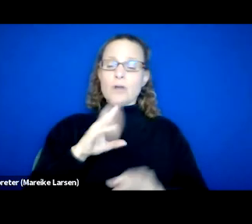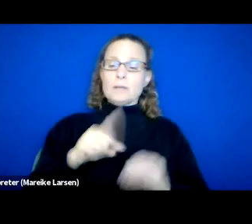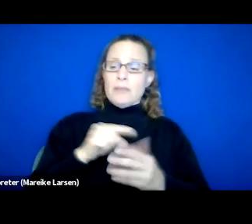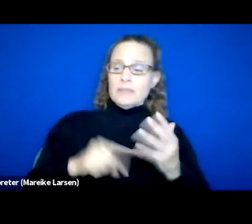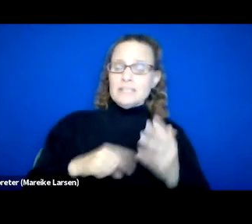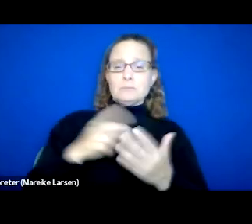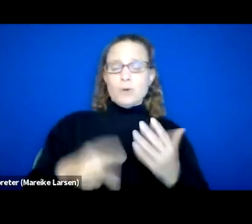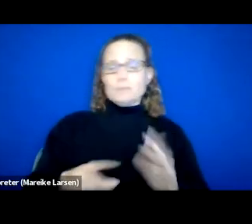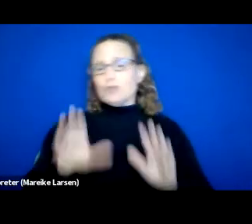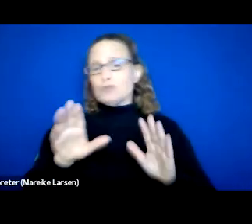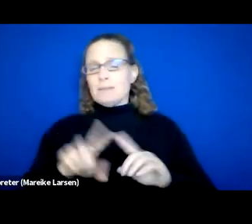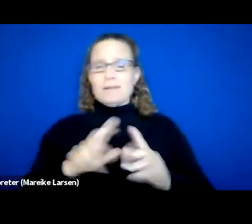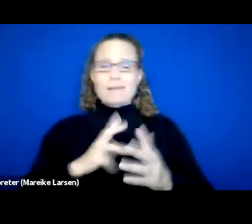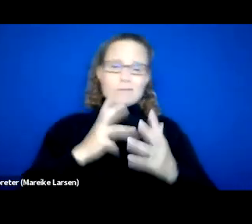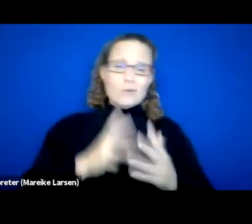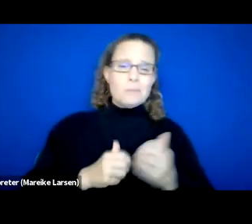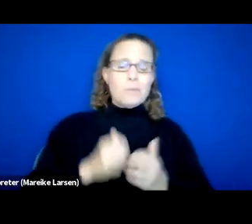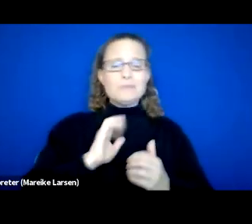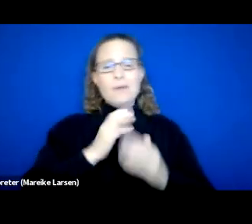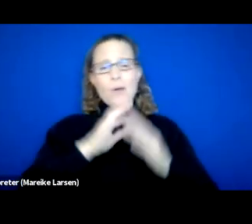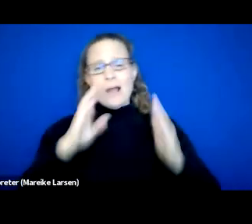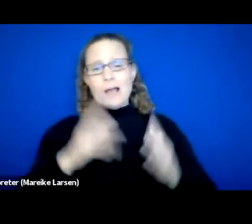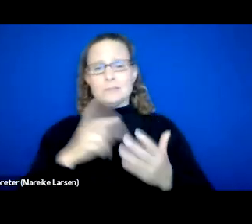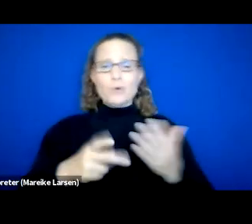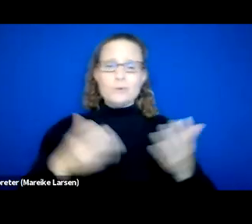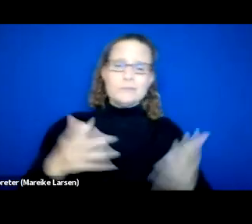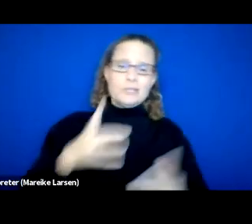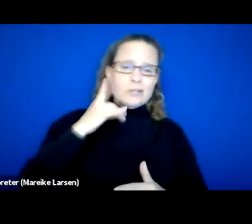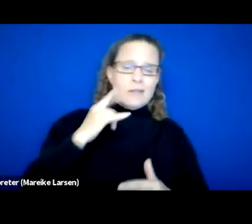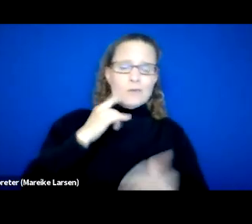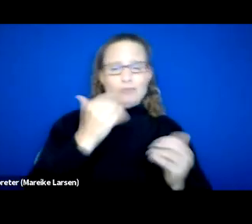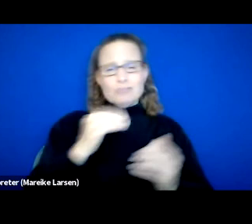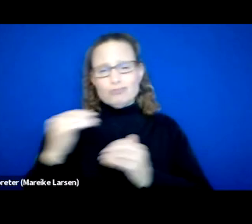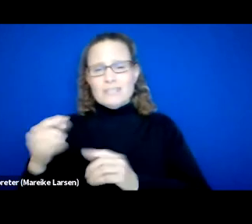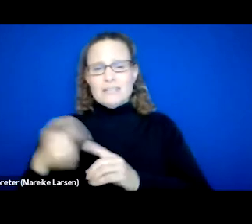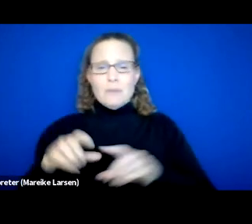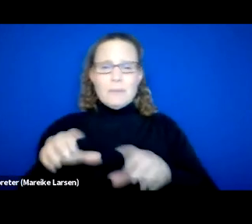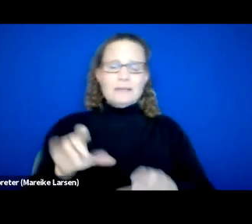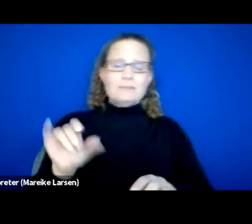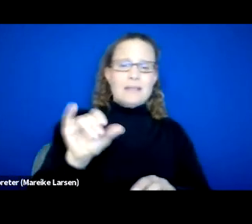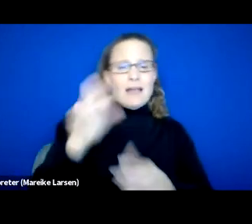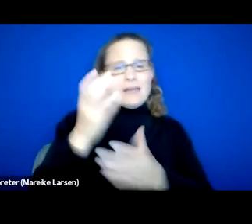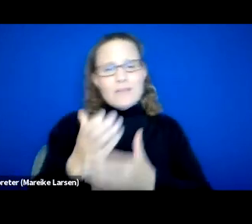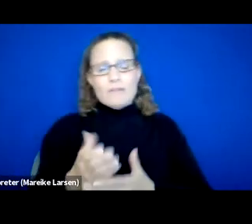And fortunately, most of housing programs in California are restricted from activities such as verifying sobriety.